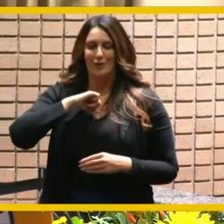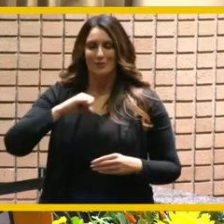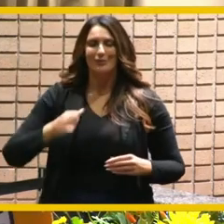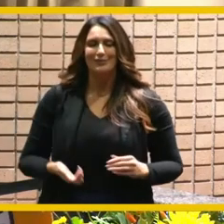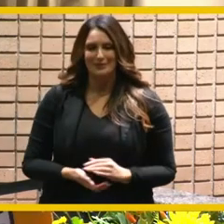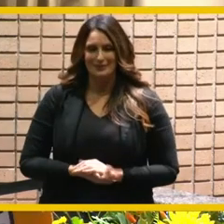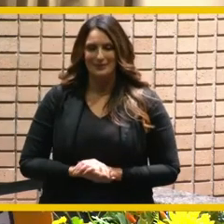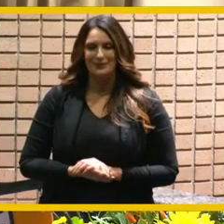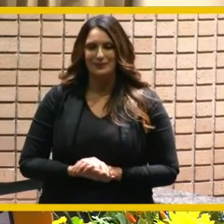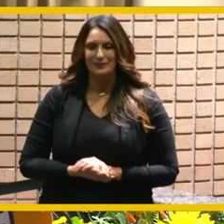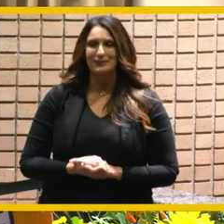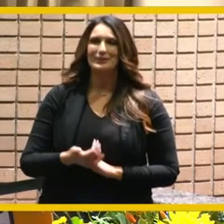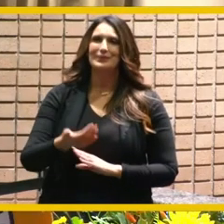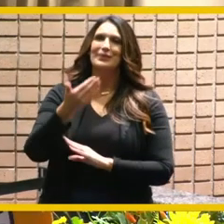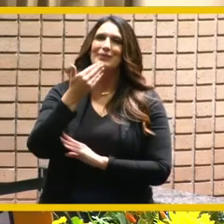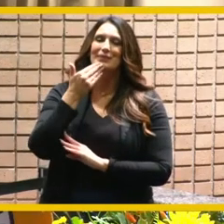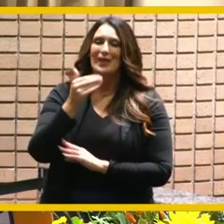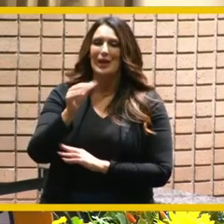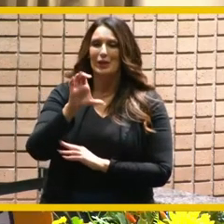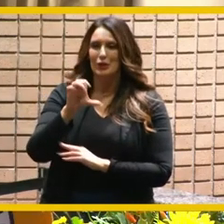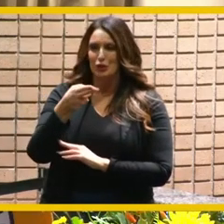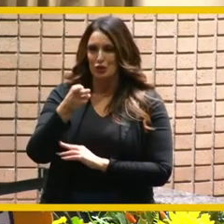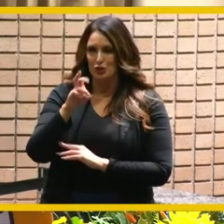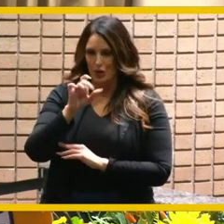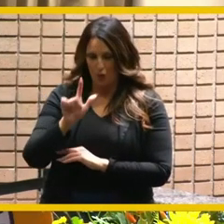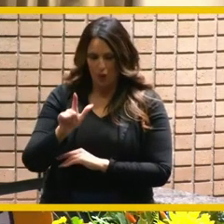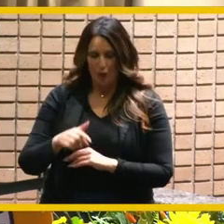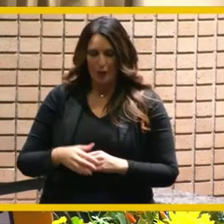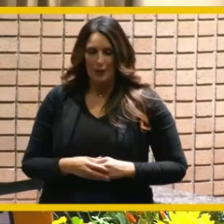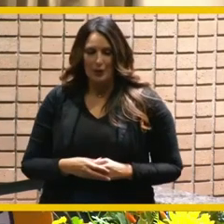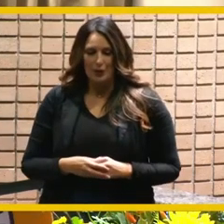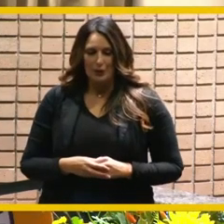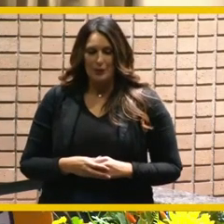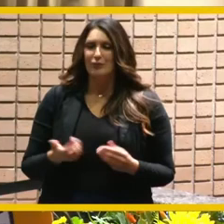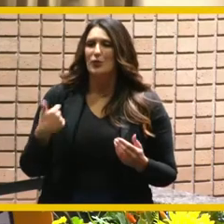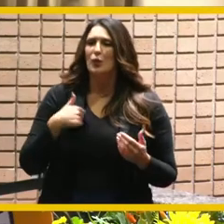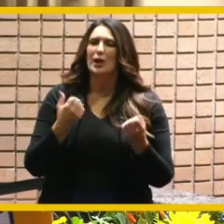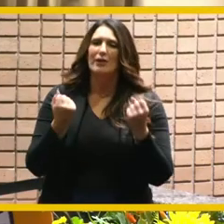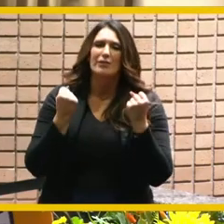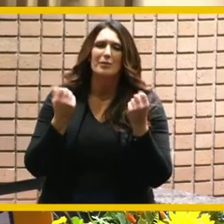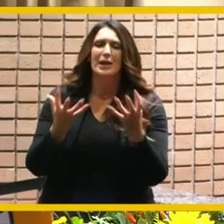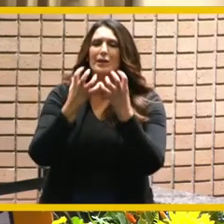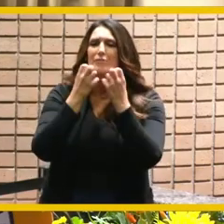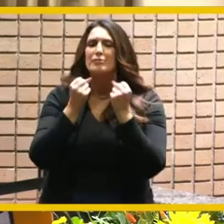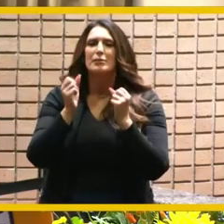thank you cheryl riverside is rich in business with companies and individuals that represent the